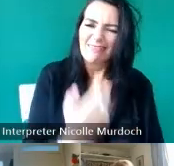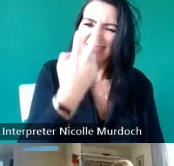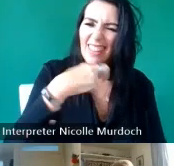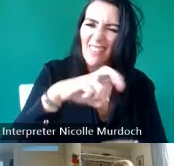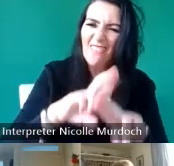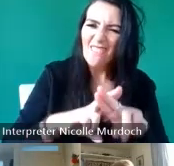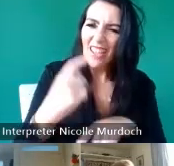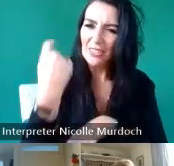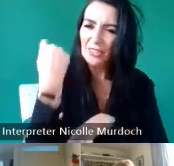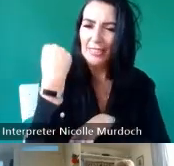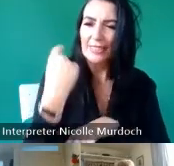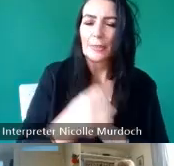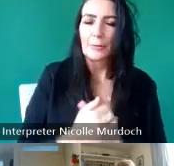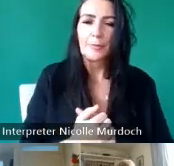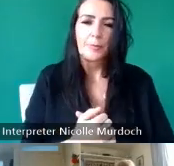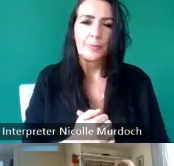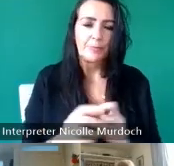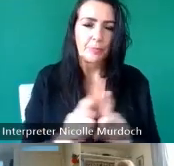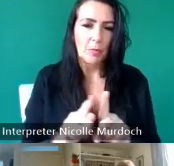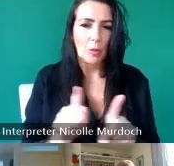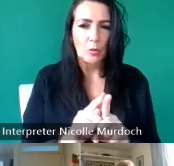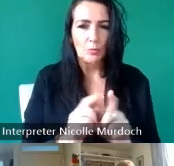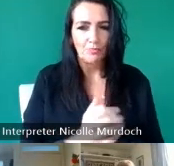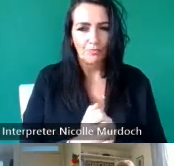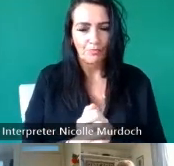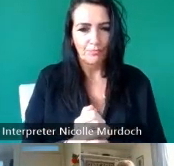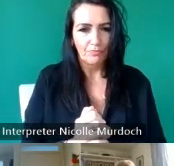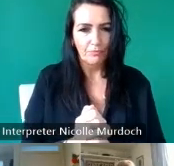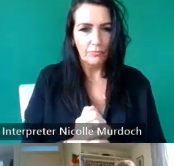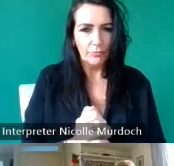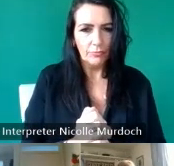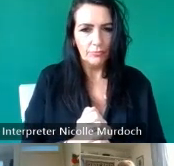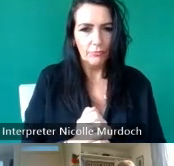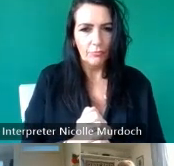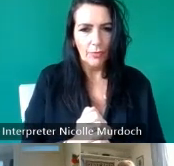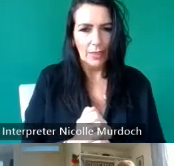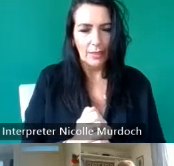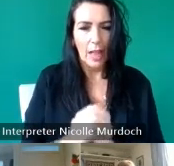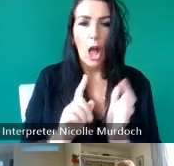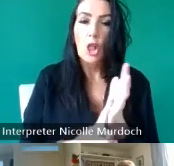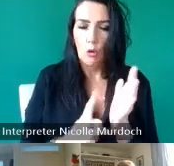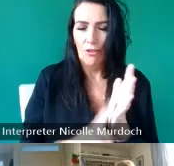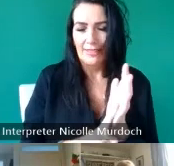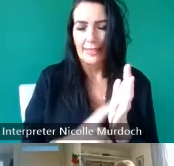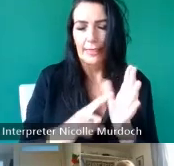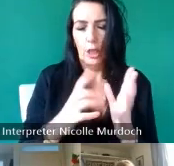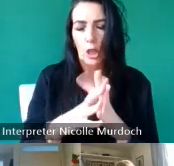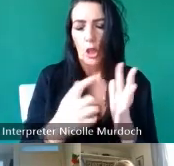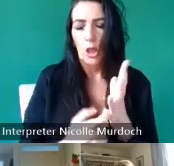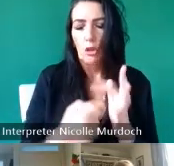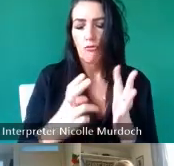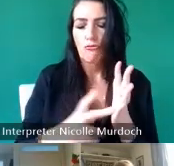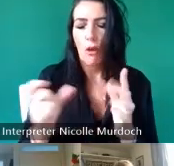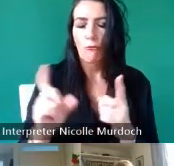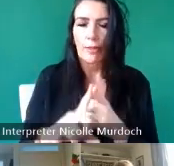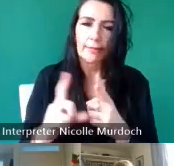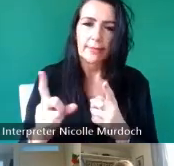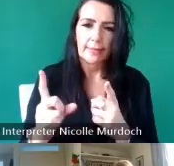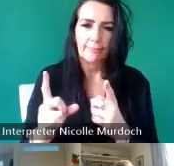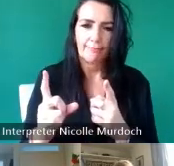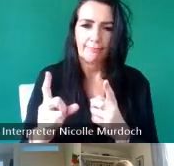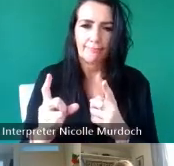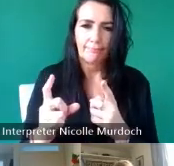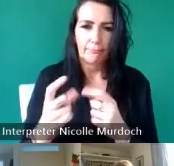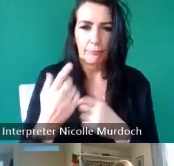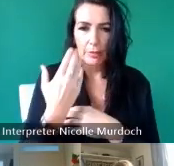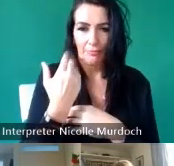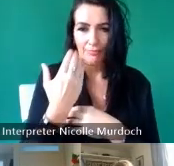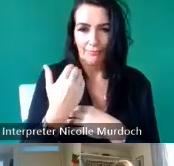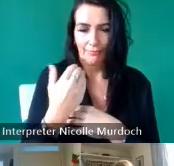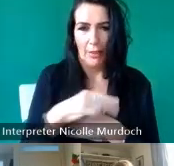to record also was um Lawrence the the L of Mark has just passed away and I don't know if anybody